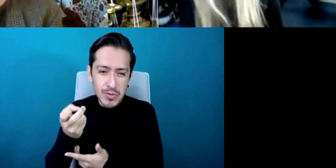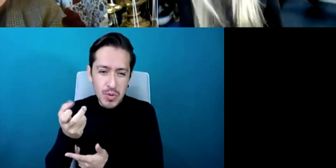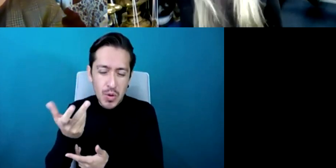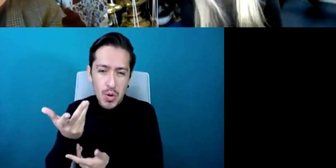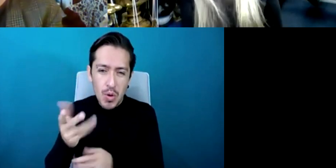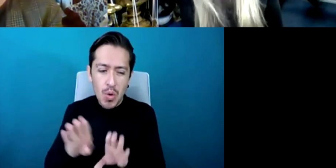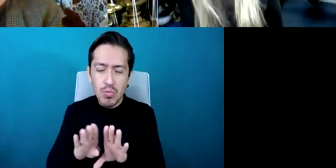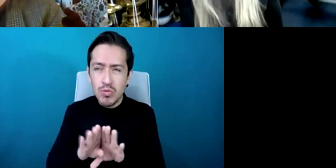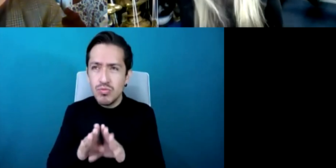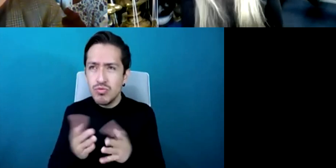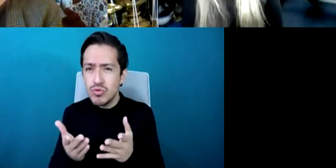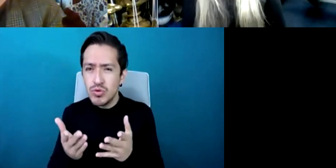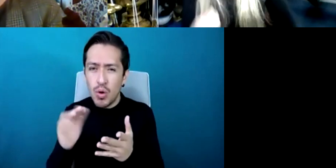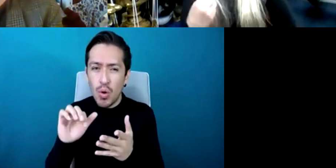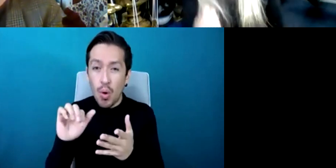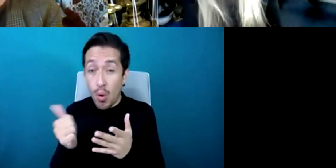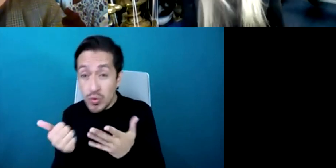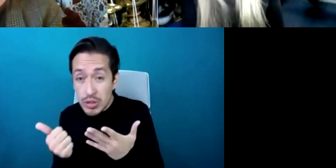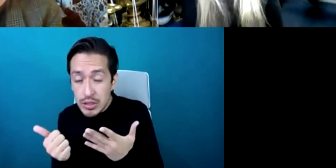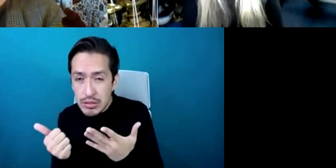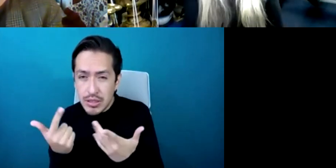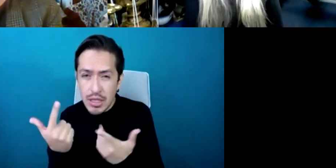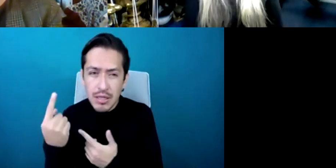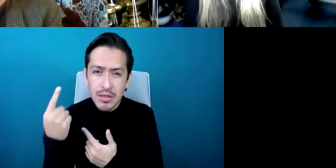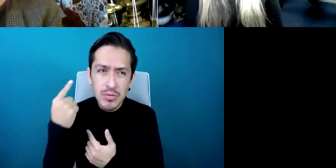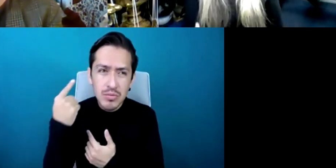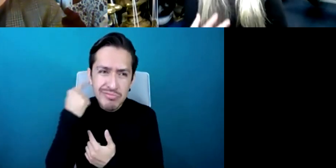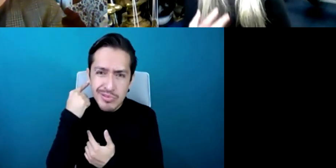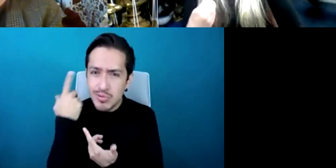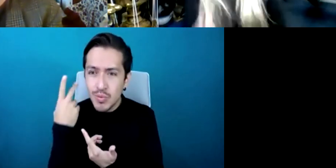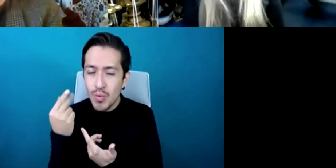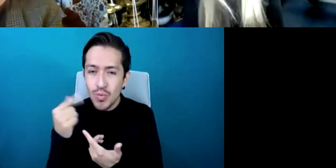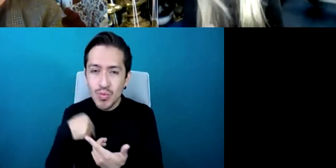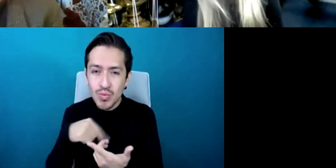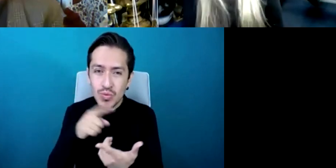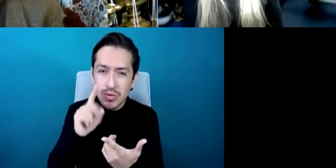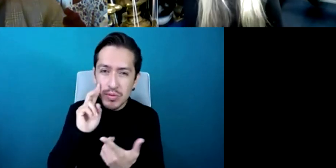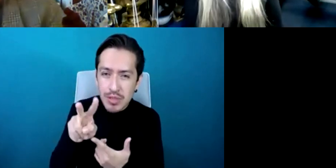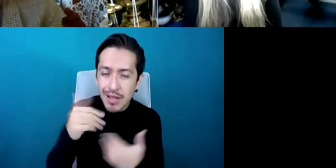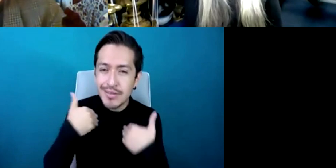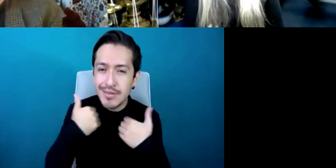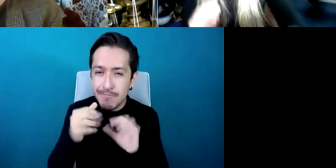that story, we want to read that person, we want to focus and concentrate on that person, we want to